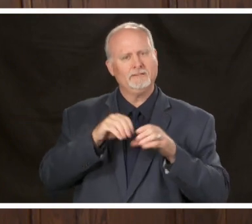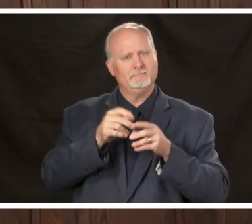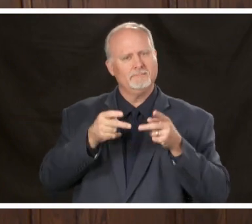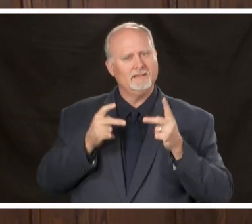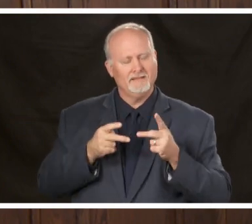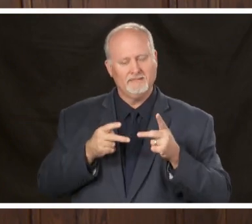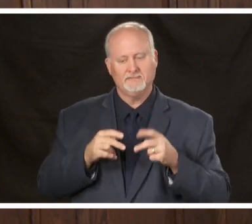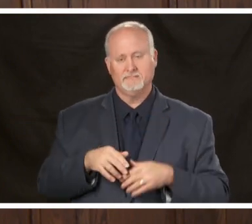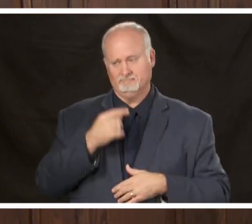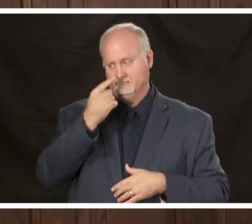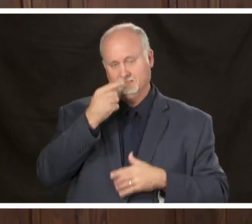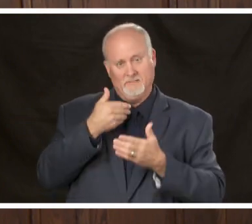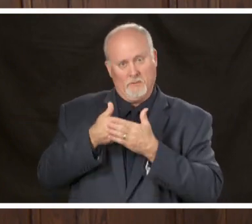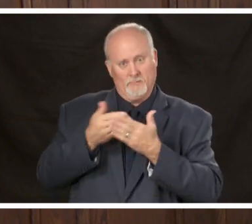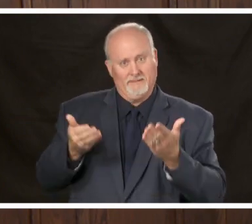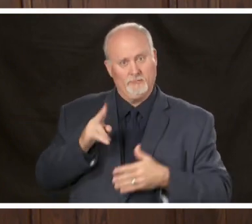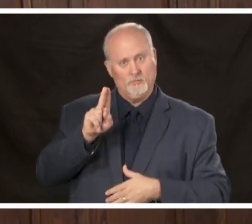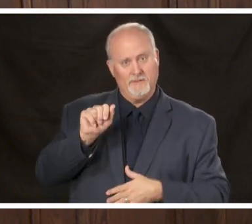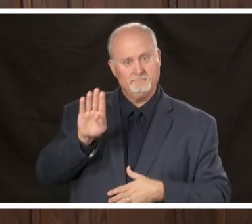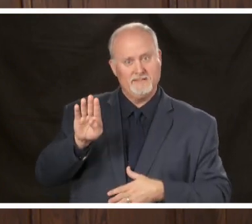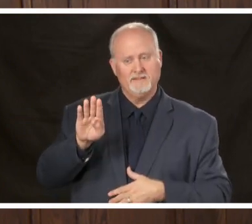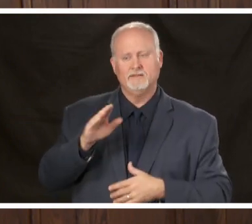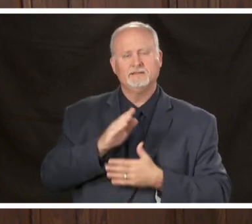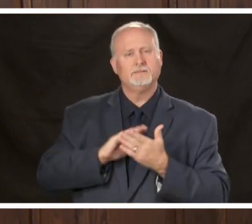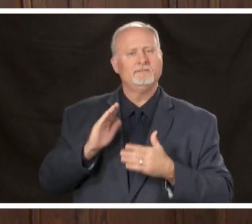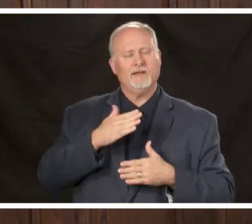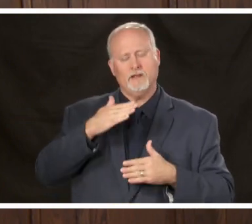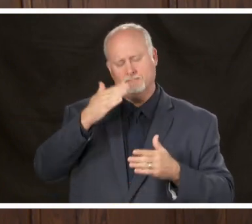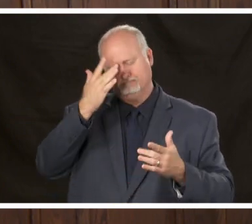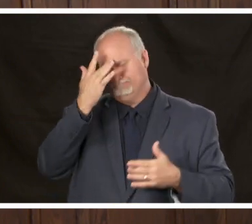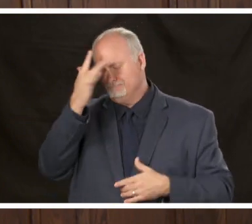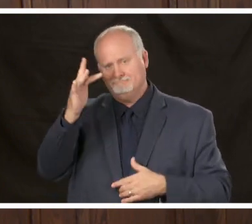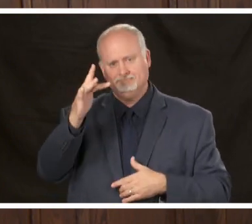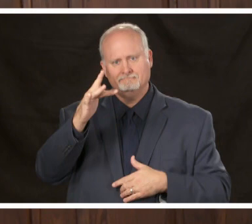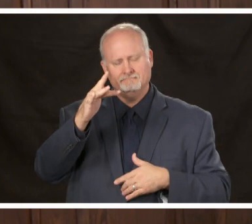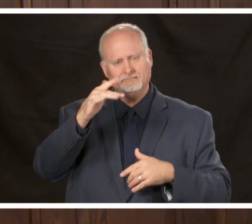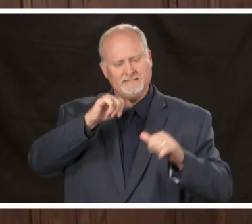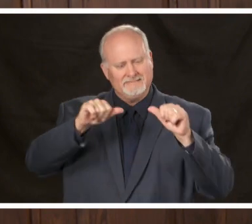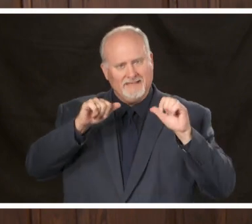where I sit at UAB some of our brightest scientists and researchers are literally